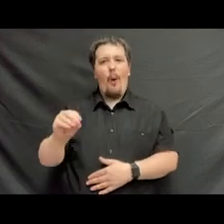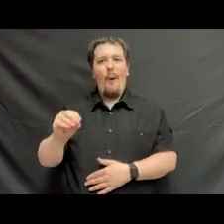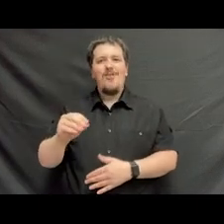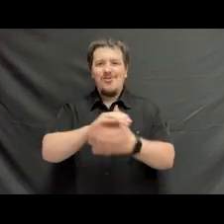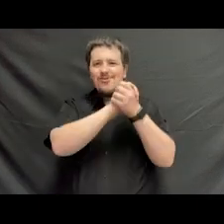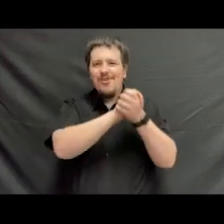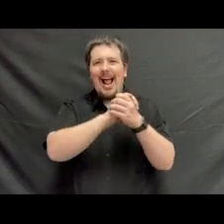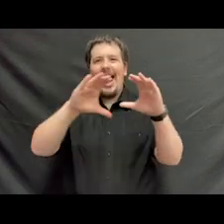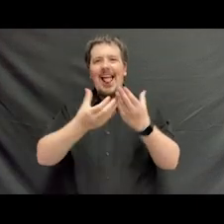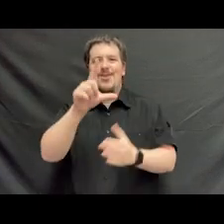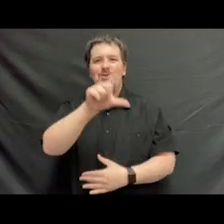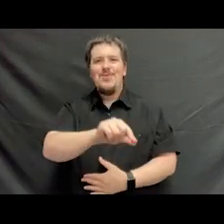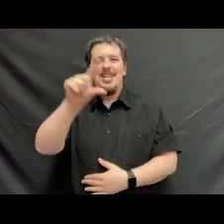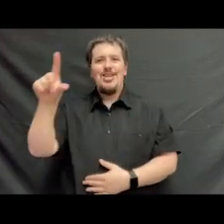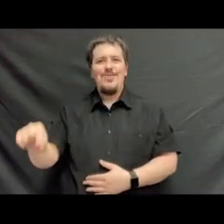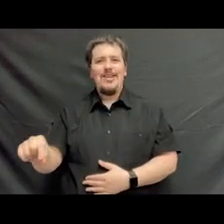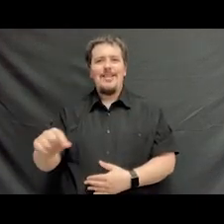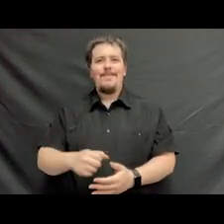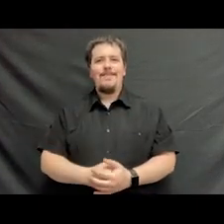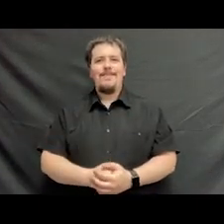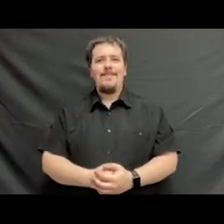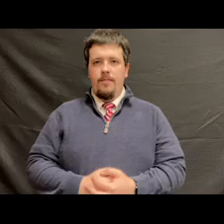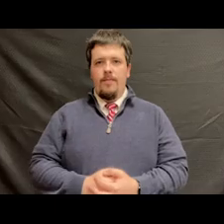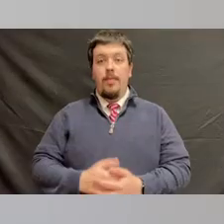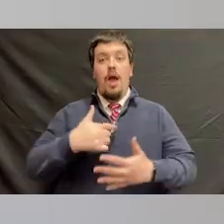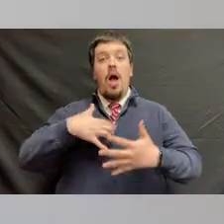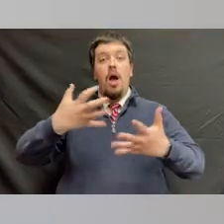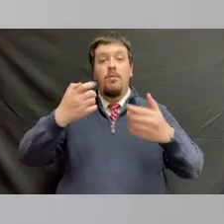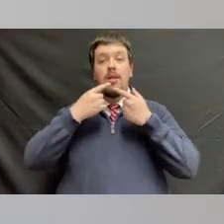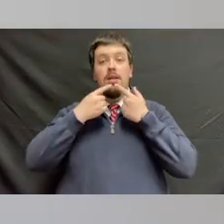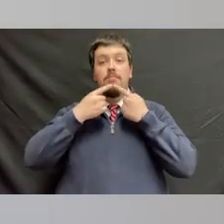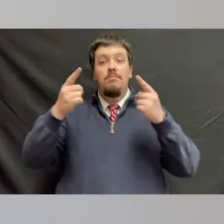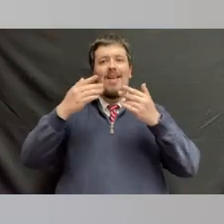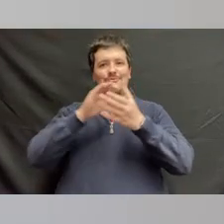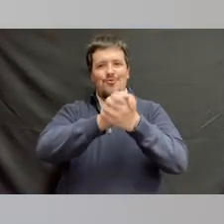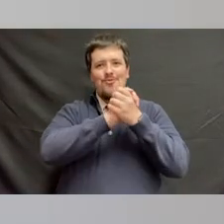Congratulations Class of 2020. I want to say congratulations